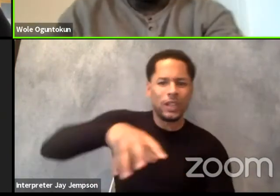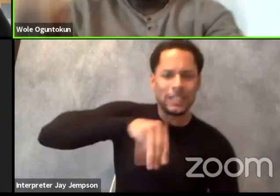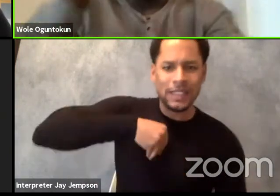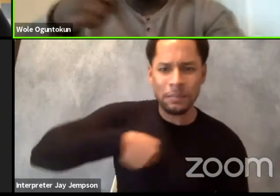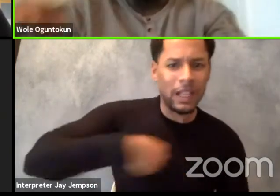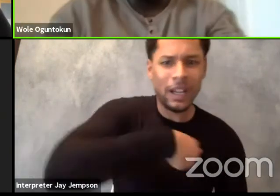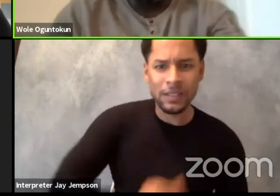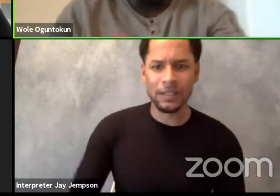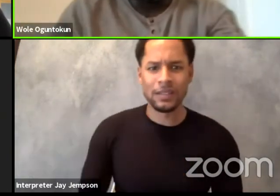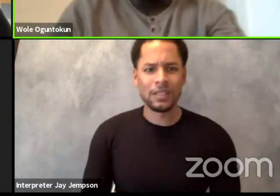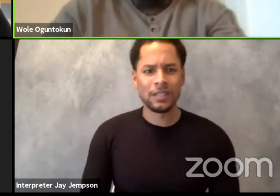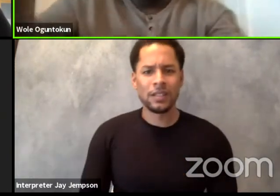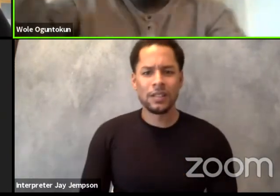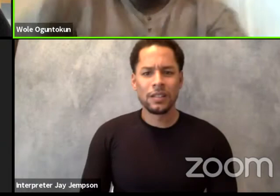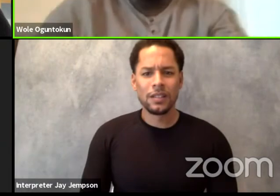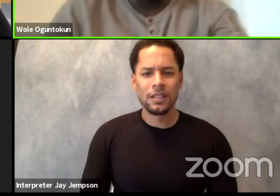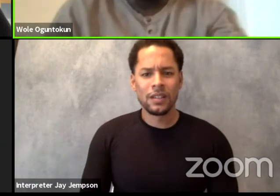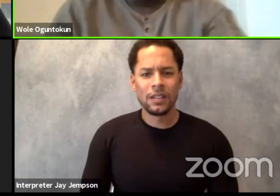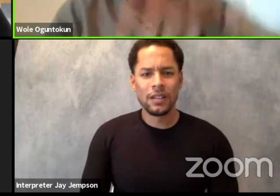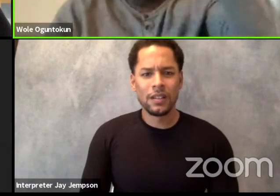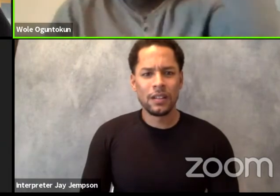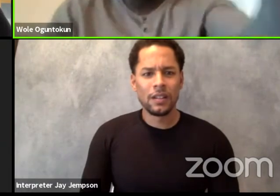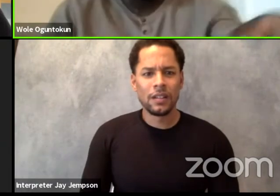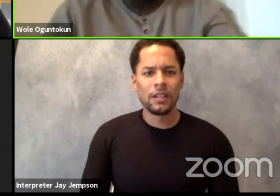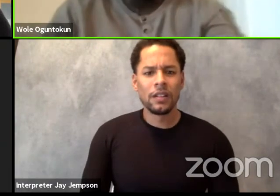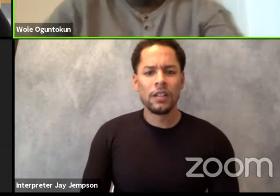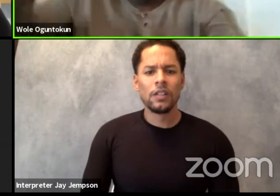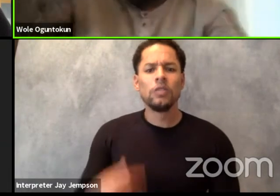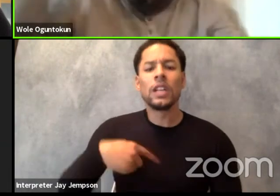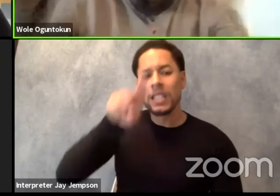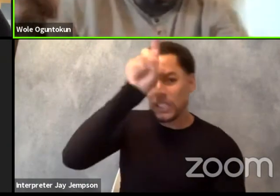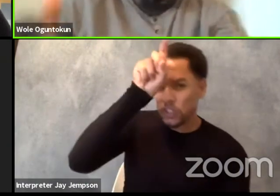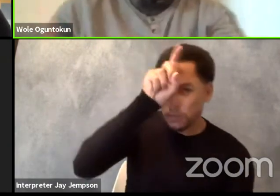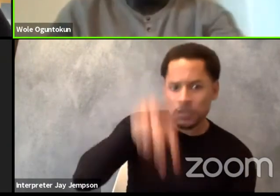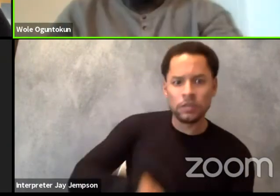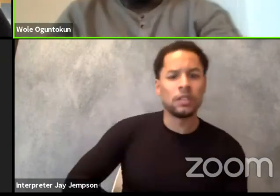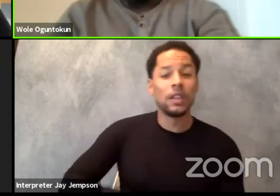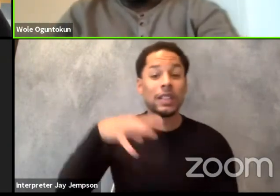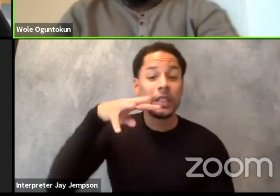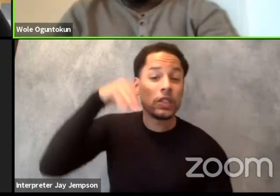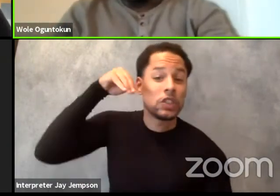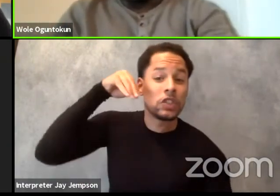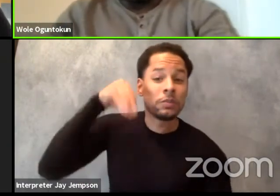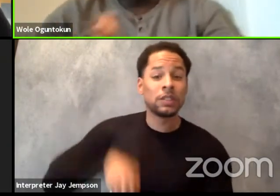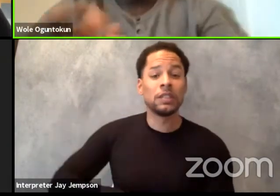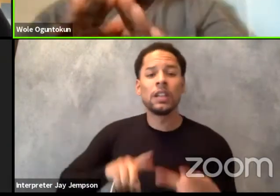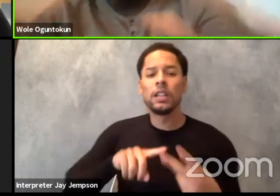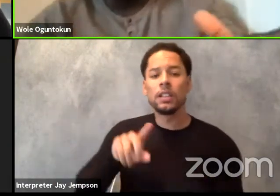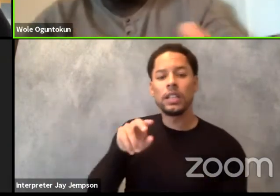You take the Ghanian, you take the Zimbabwean, you take the Egyptian, you take the Nigerian, as we are.